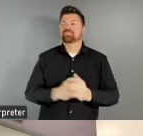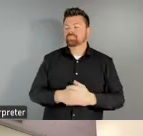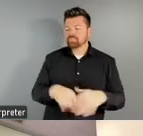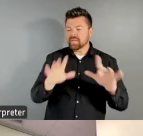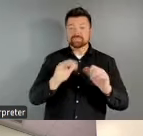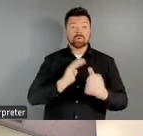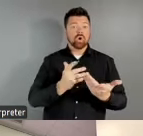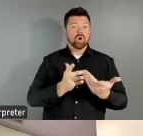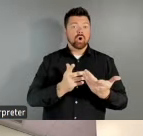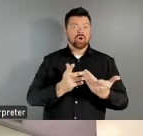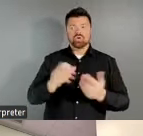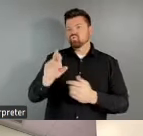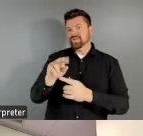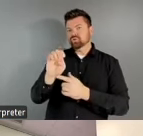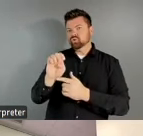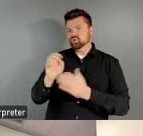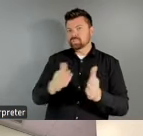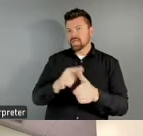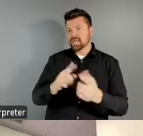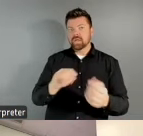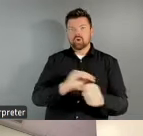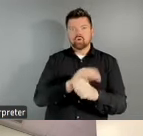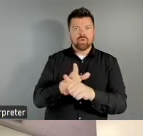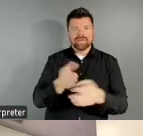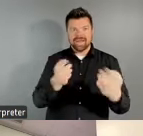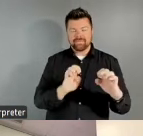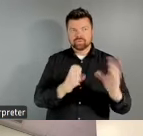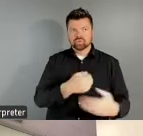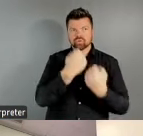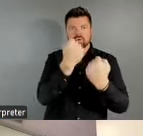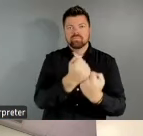and the COVID relief efforts were so critical to our field, we're now seeing this cliff where